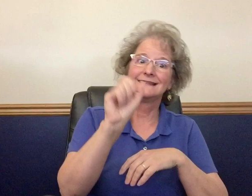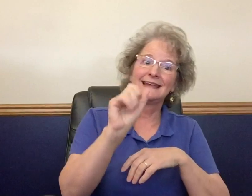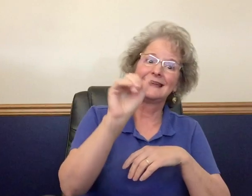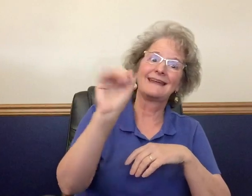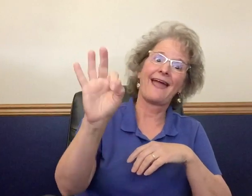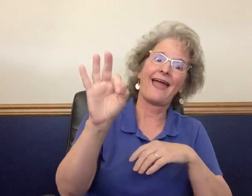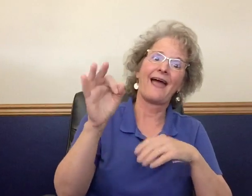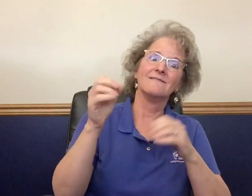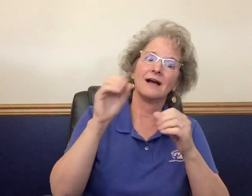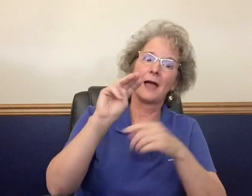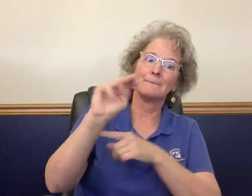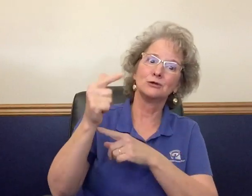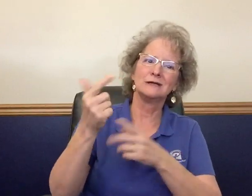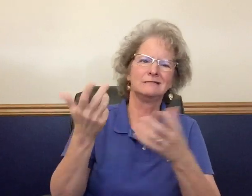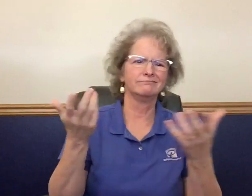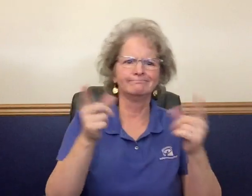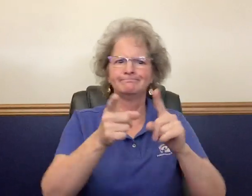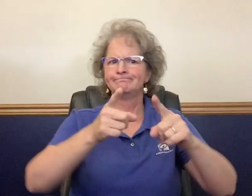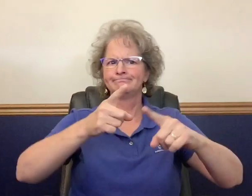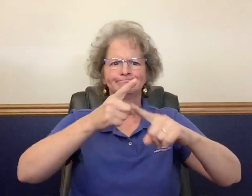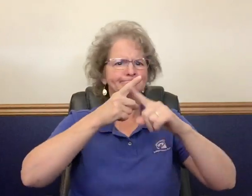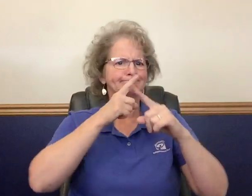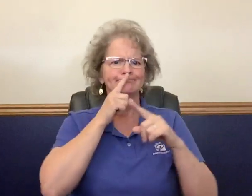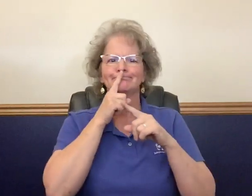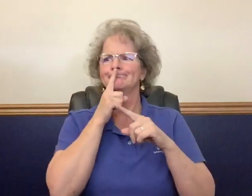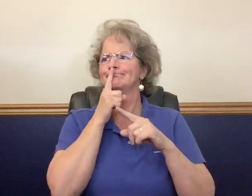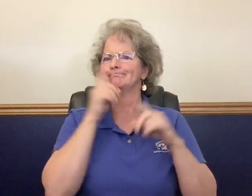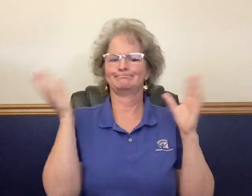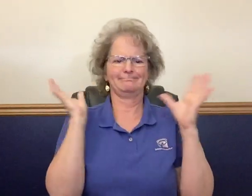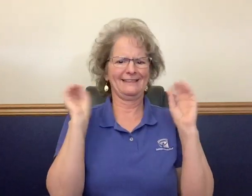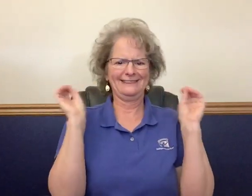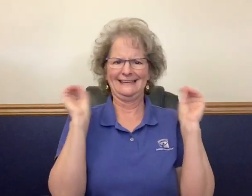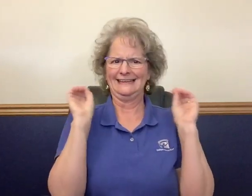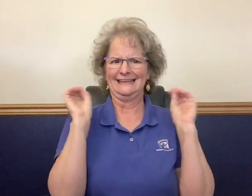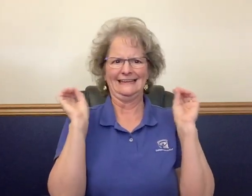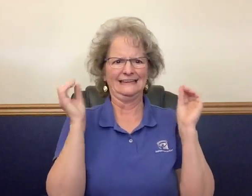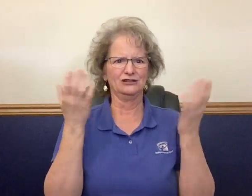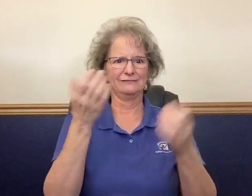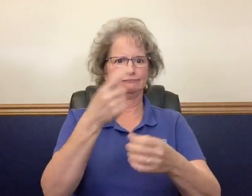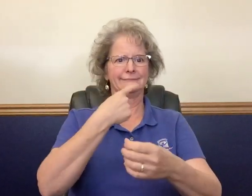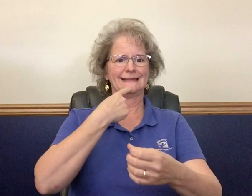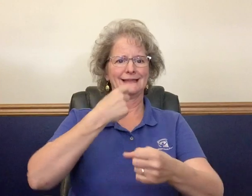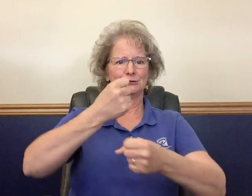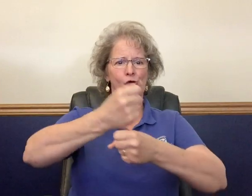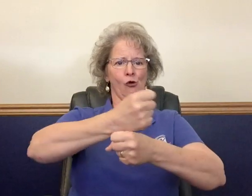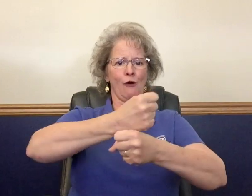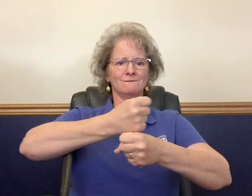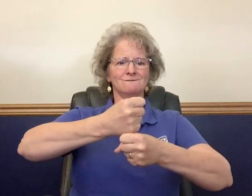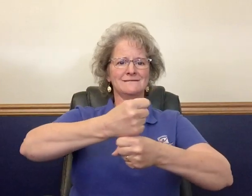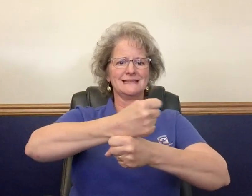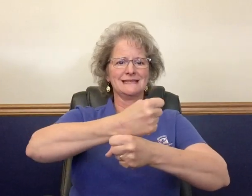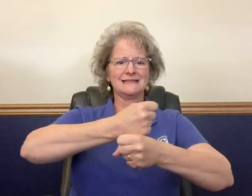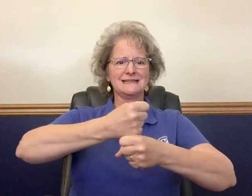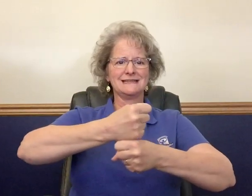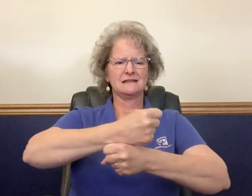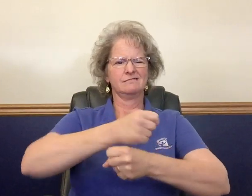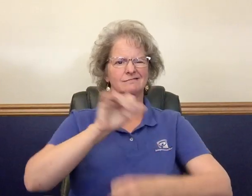or how much decaf coffee? It just does not say anything. Again, it just says "coffee".